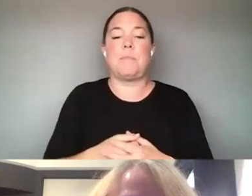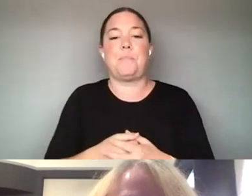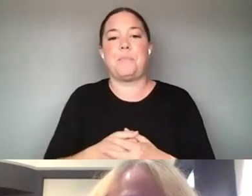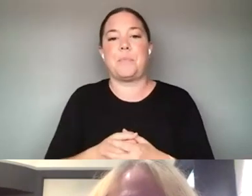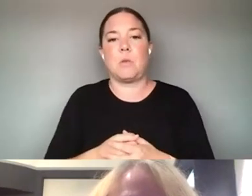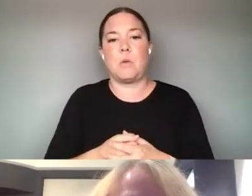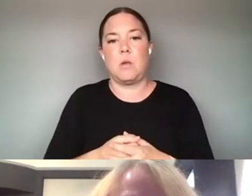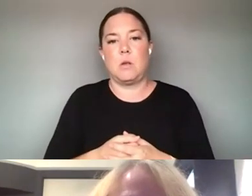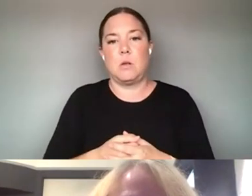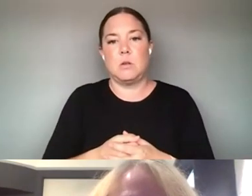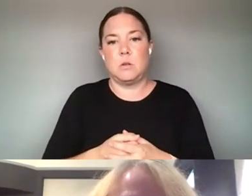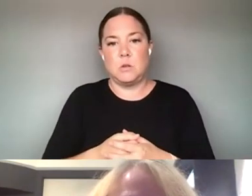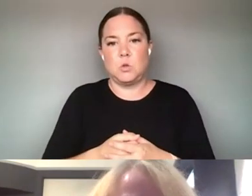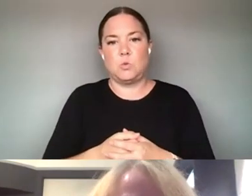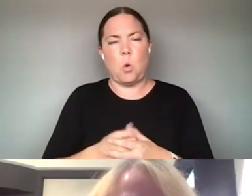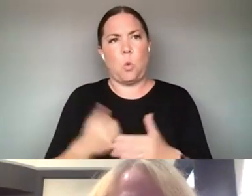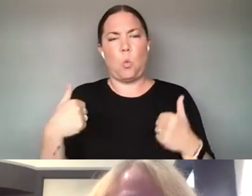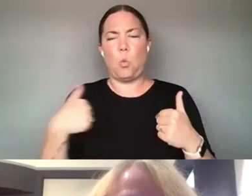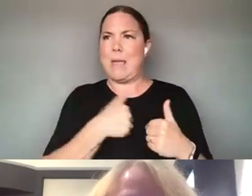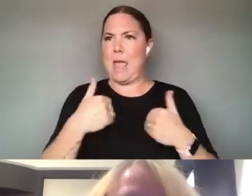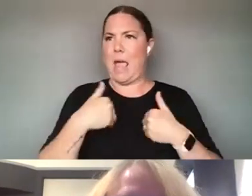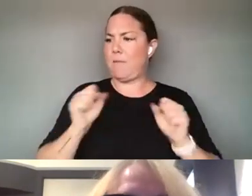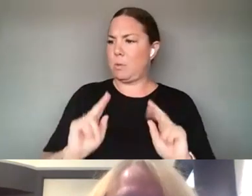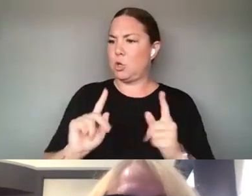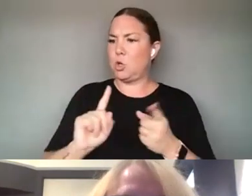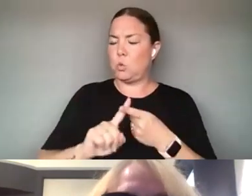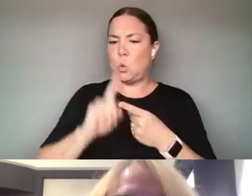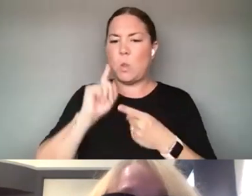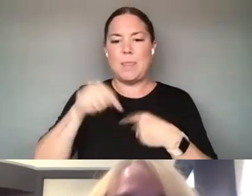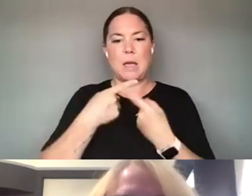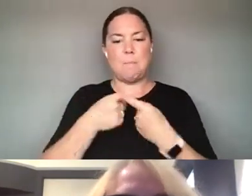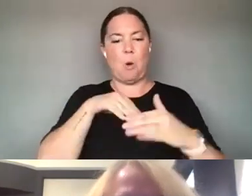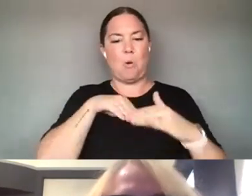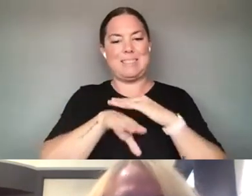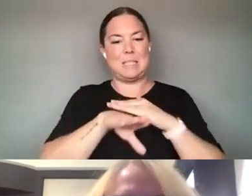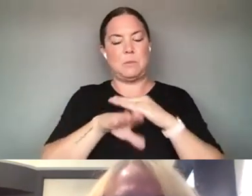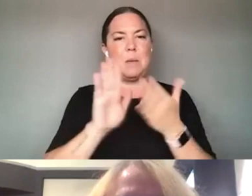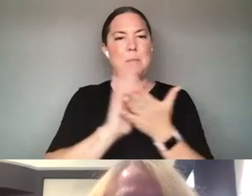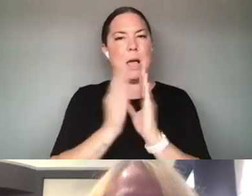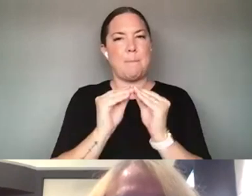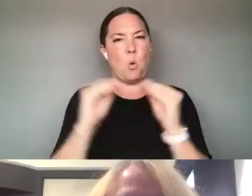OPPORTUNITY TO THINK ABOUT DIVERSIFYING THE ACCESSIBILITY FOR ARTISTS AS WELL. CERTAINLY